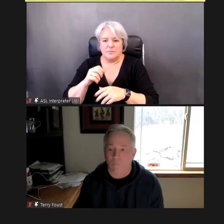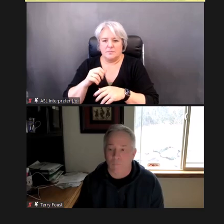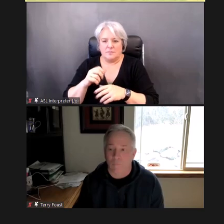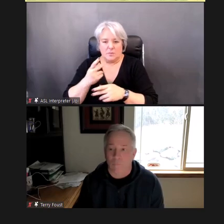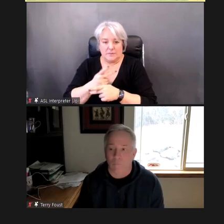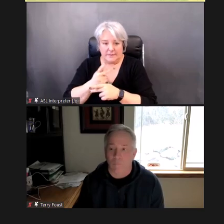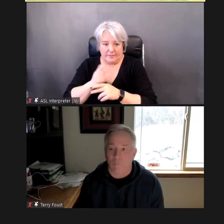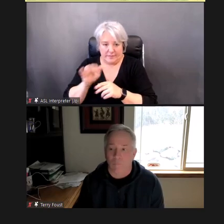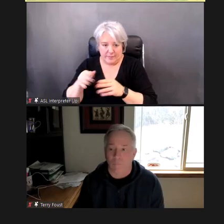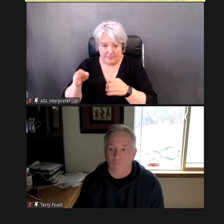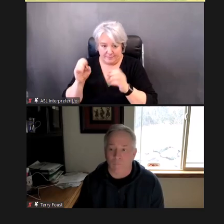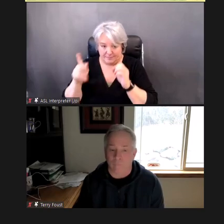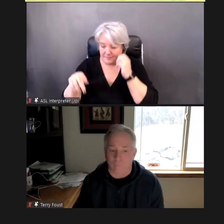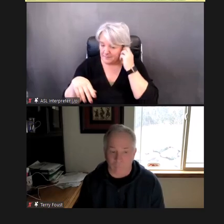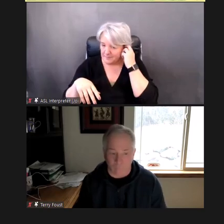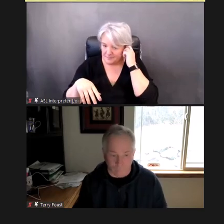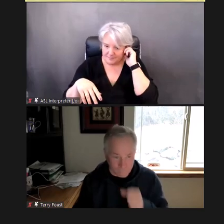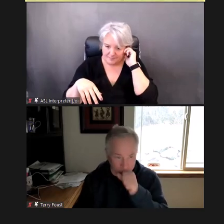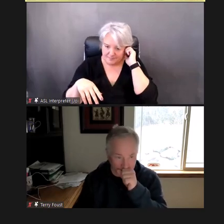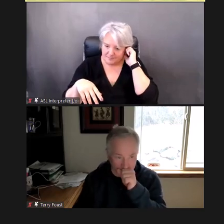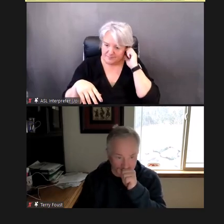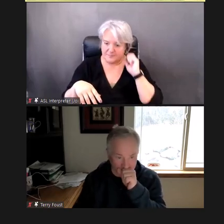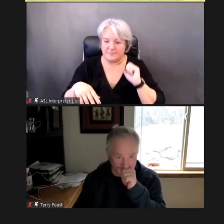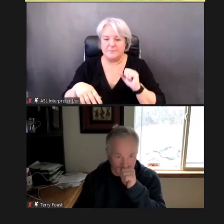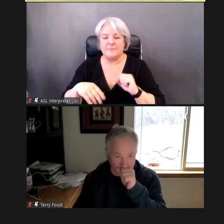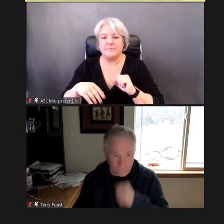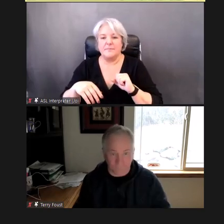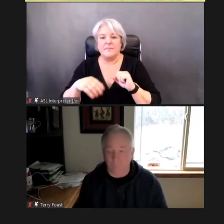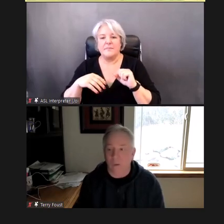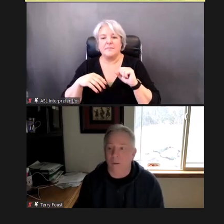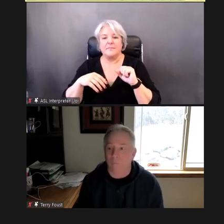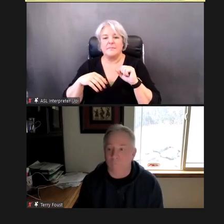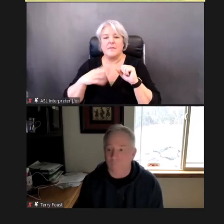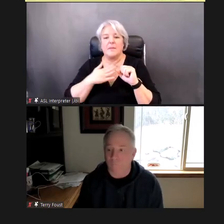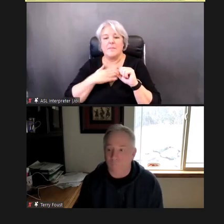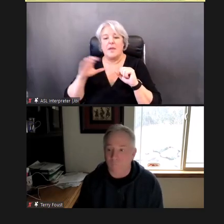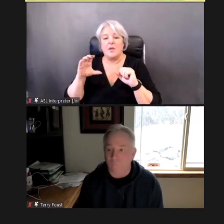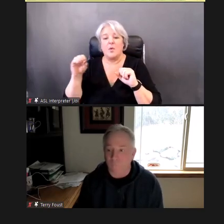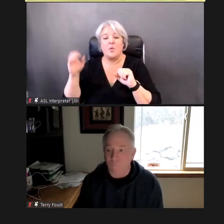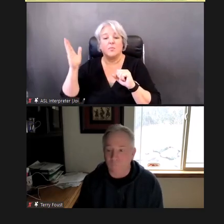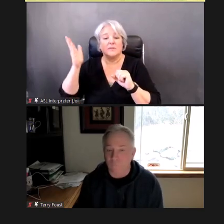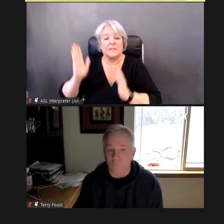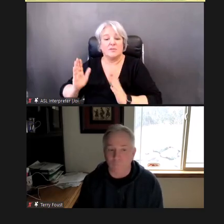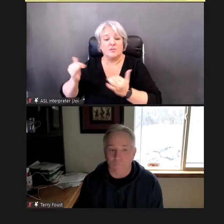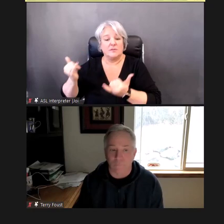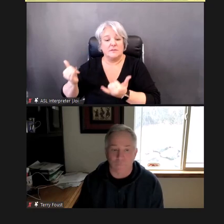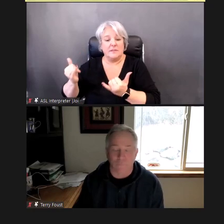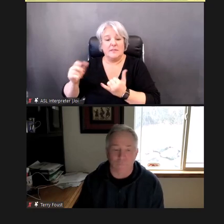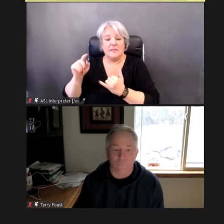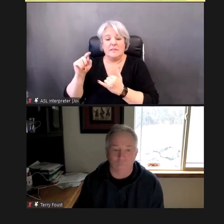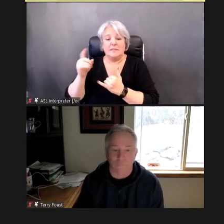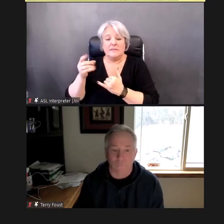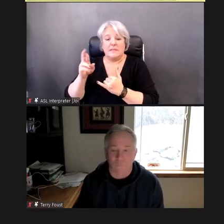we hope that goes -- my -- my copresenter today is Dr.